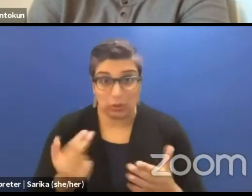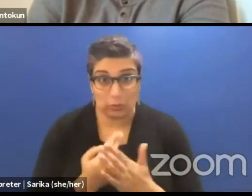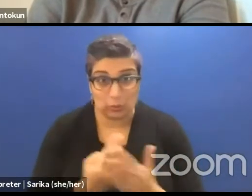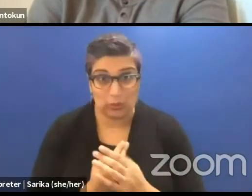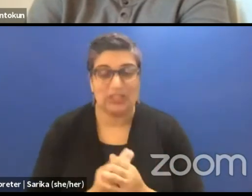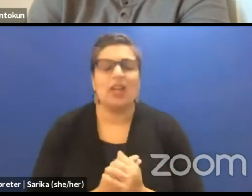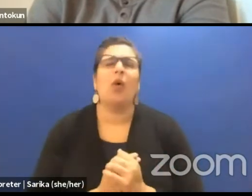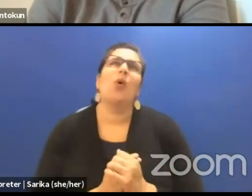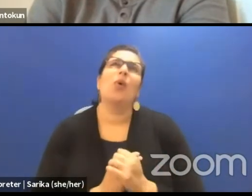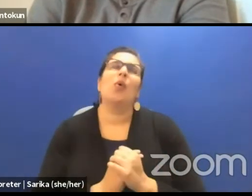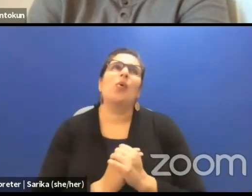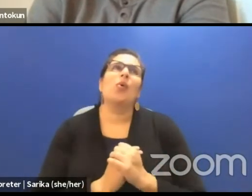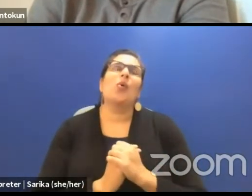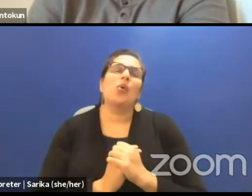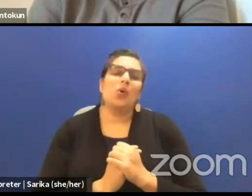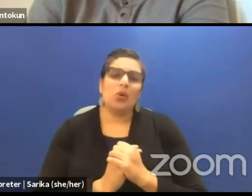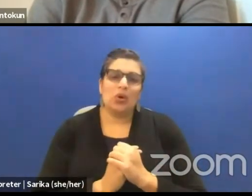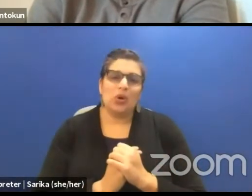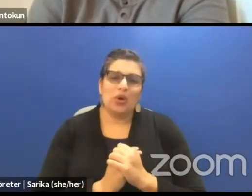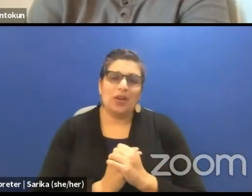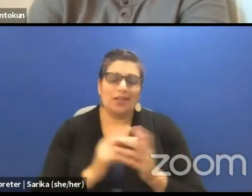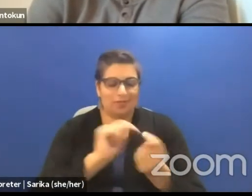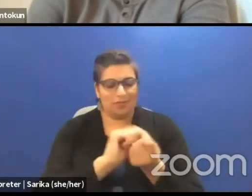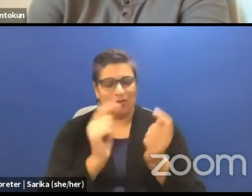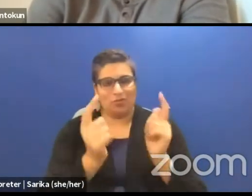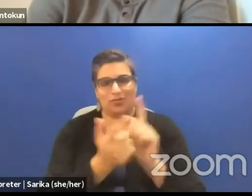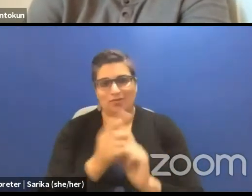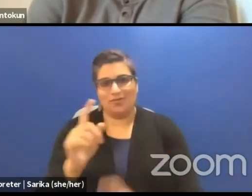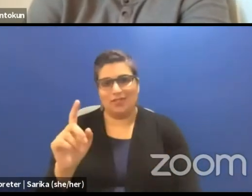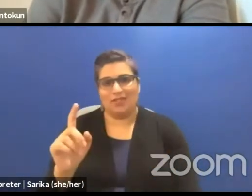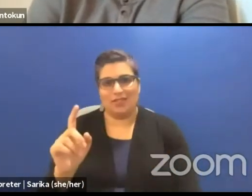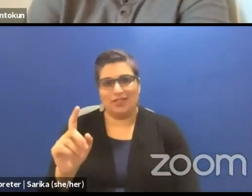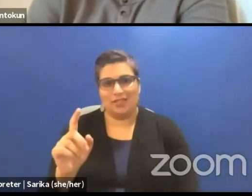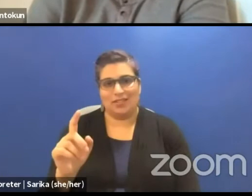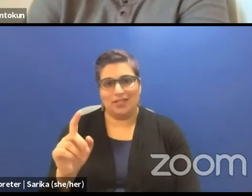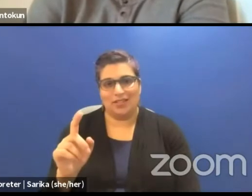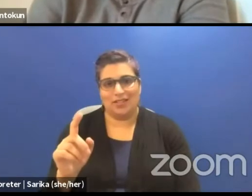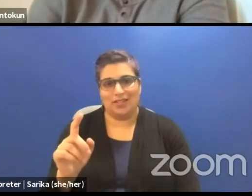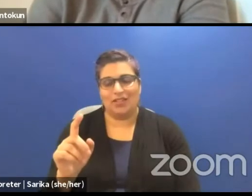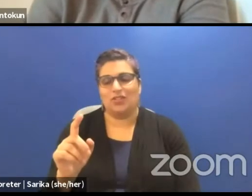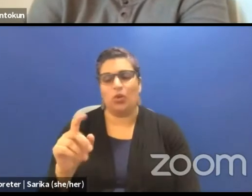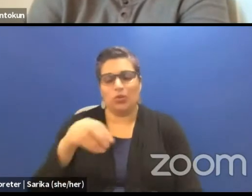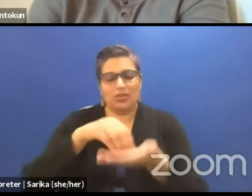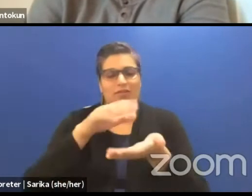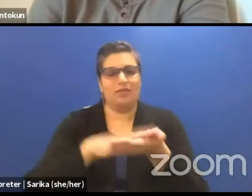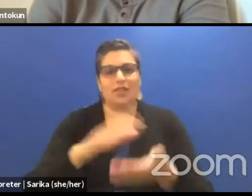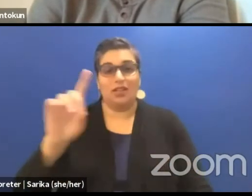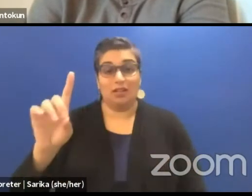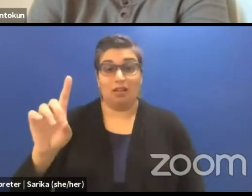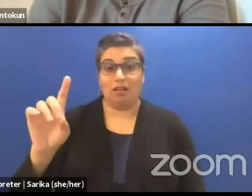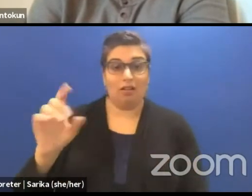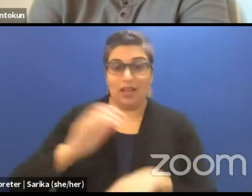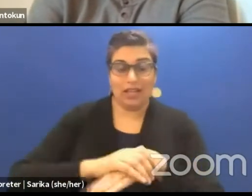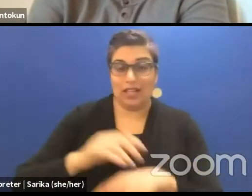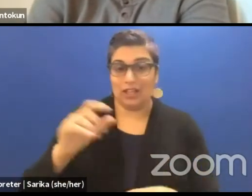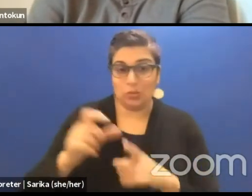So we started, there was transliteration so you just say dramaturgy and you write it in Arabic, the way you say computer and you write computer in Arabic.